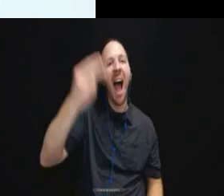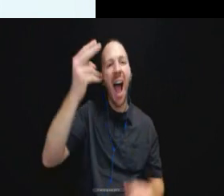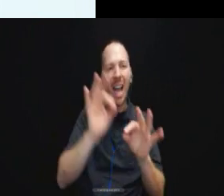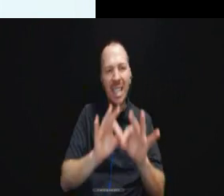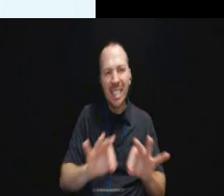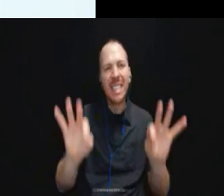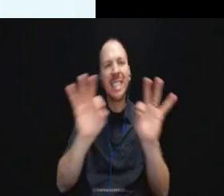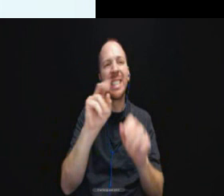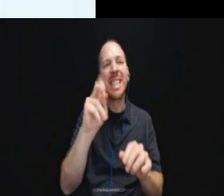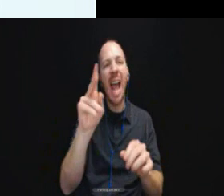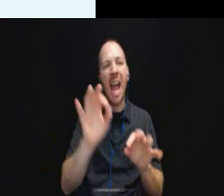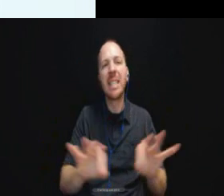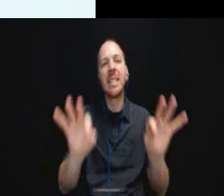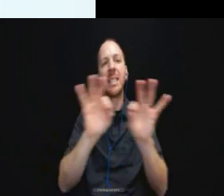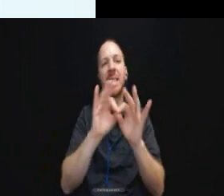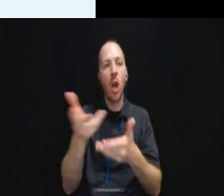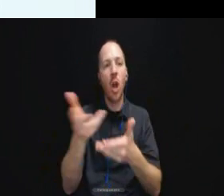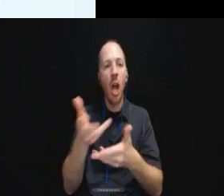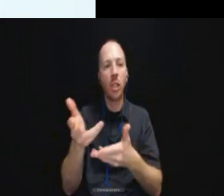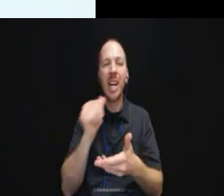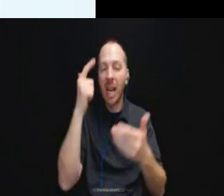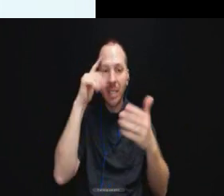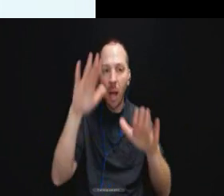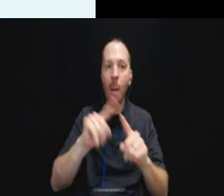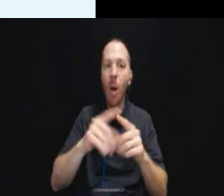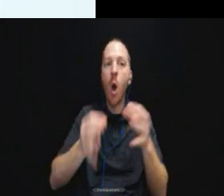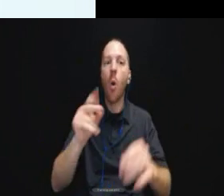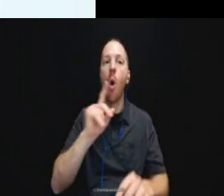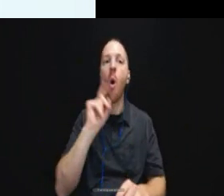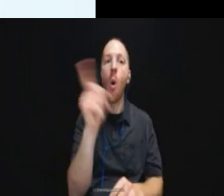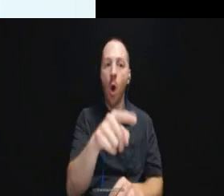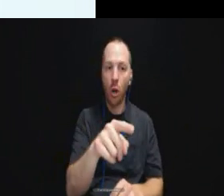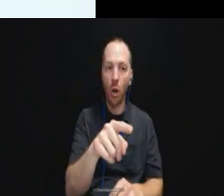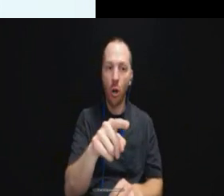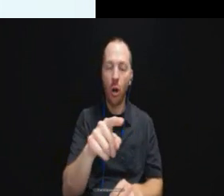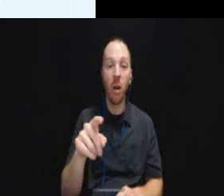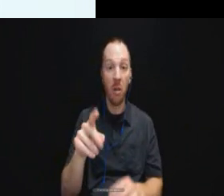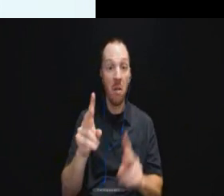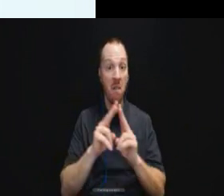Not a settlement but a court order. So it was pretty important.